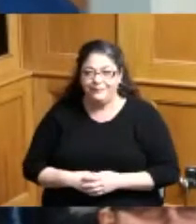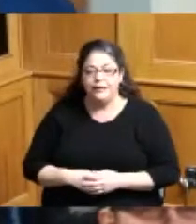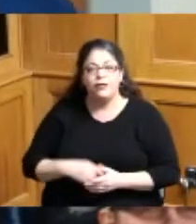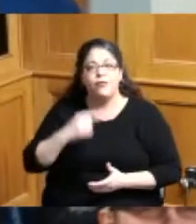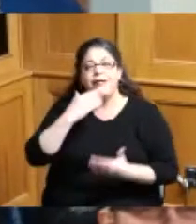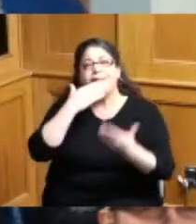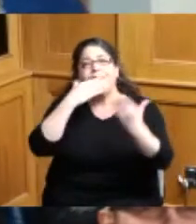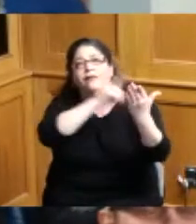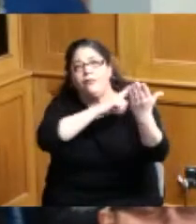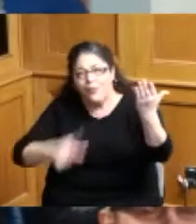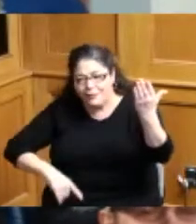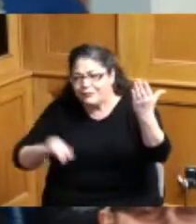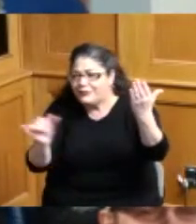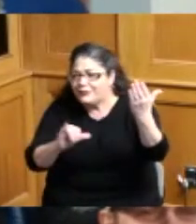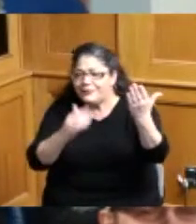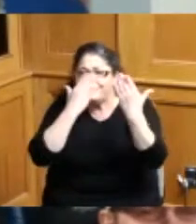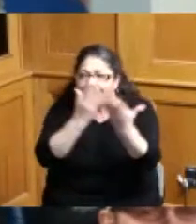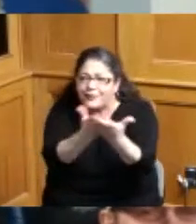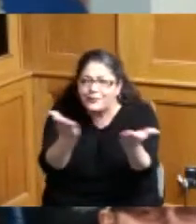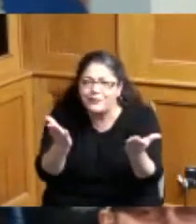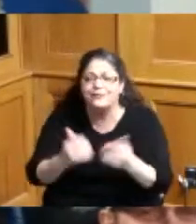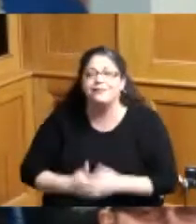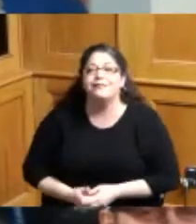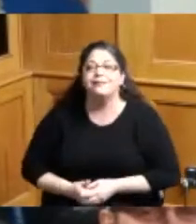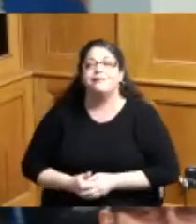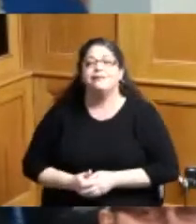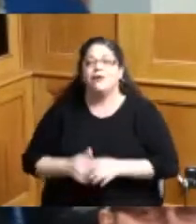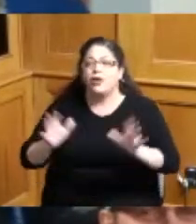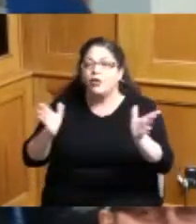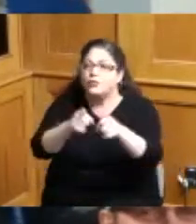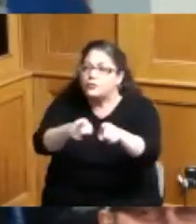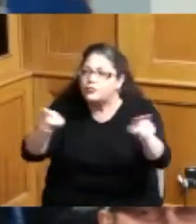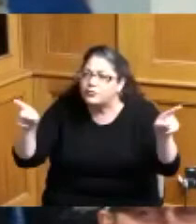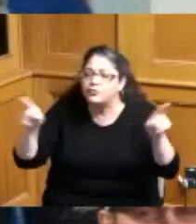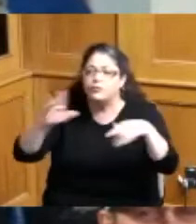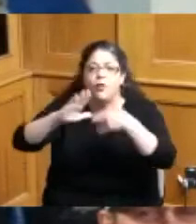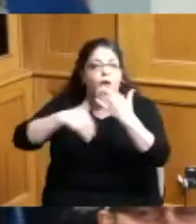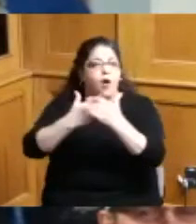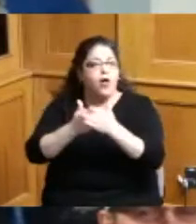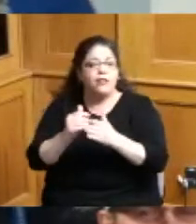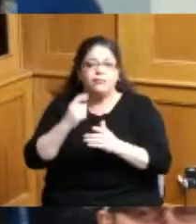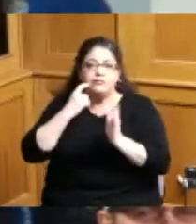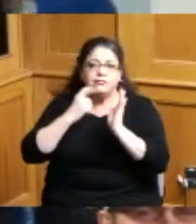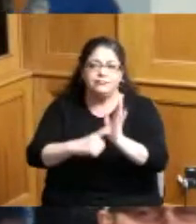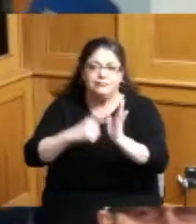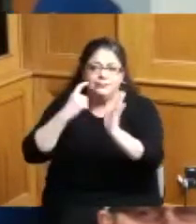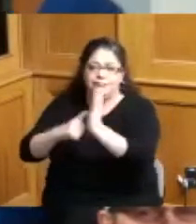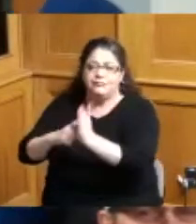lord and we want to encourage you all to continue to recognize our children that are doing well